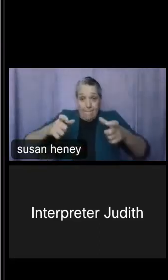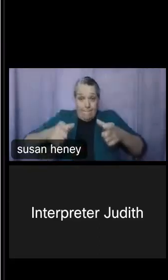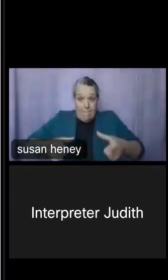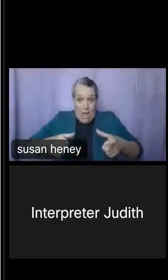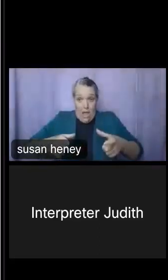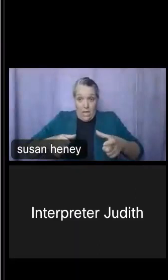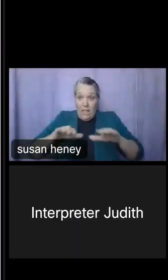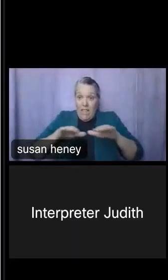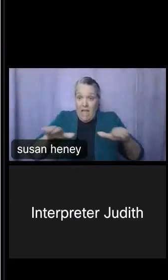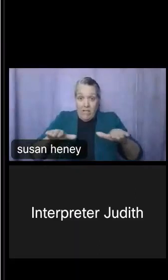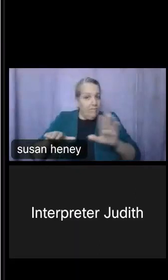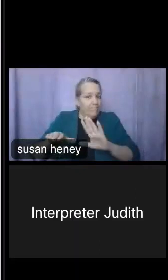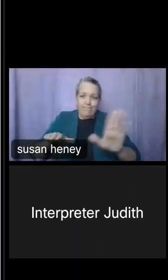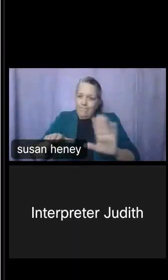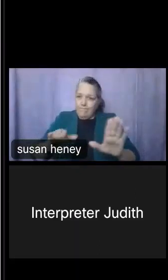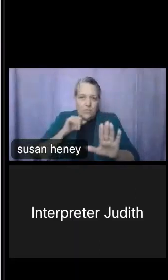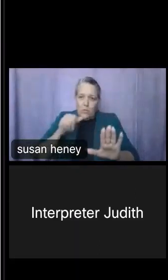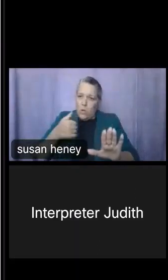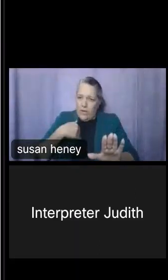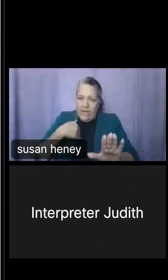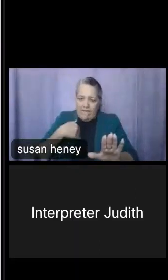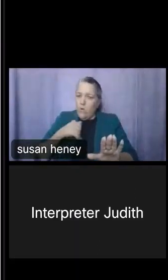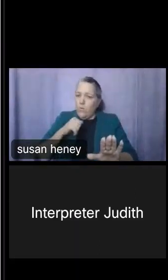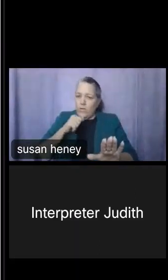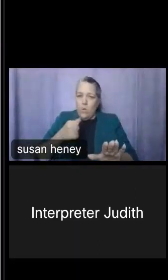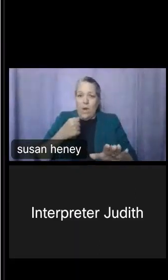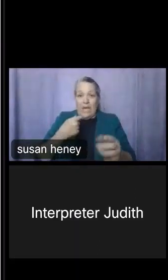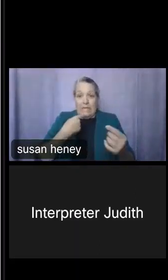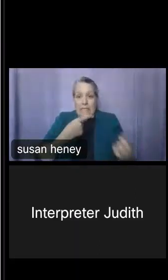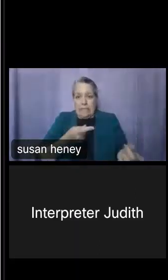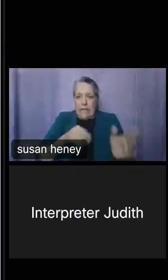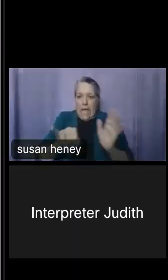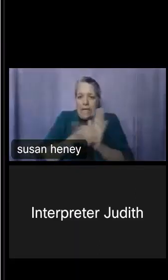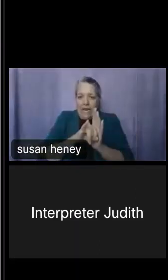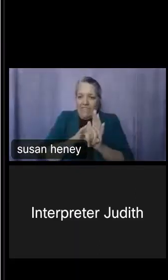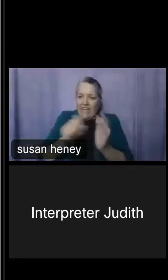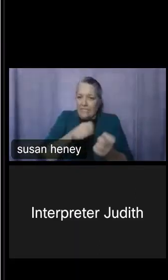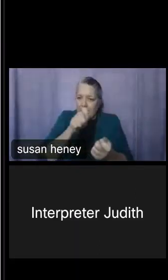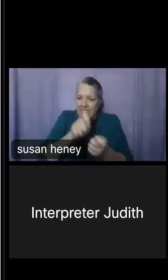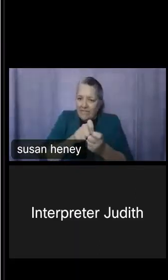We don't want to ever disclose any individual person, any individual household, or even